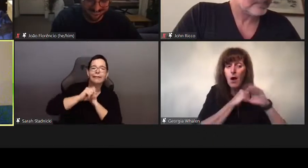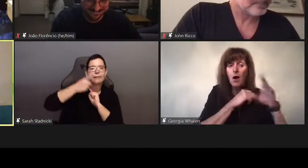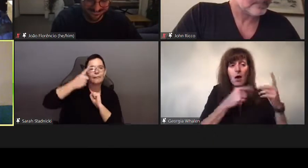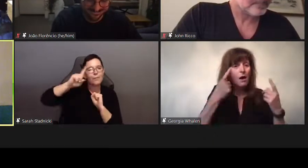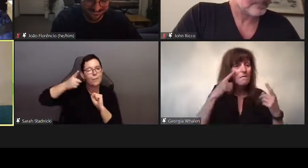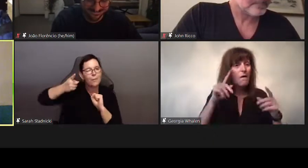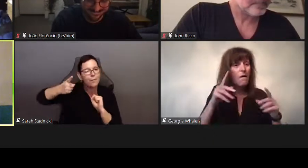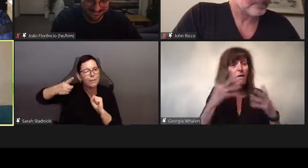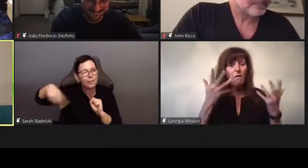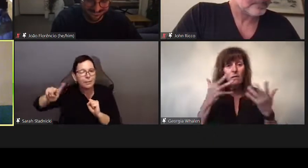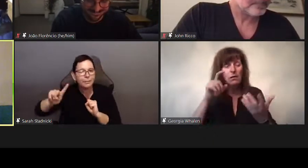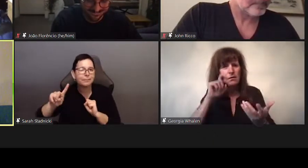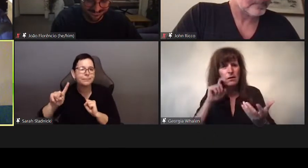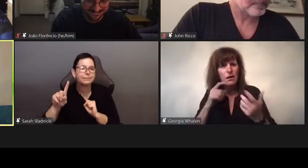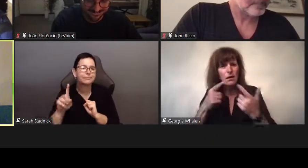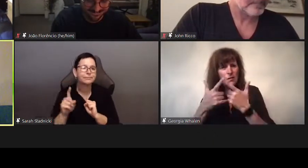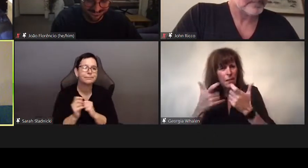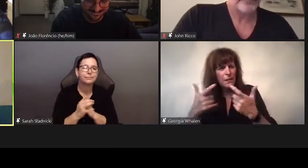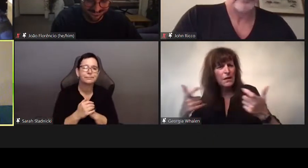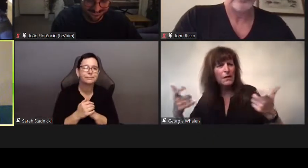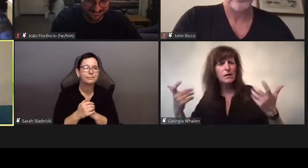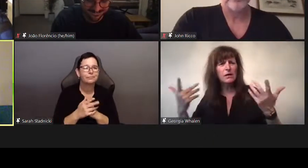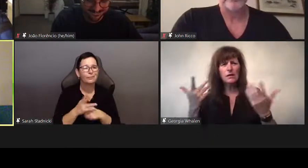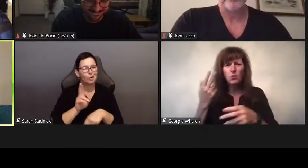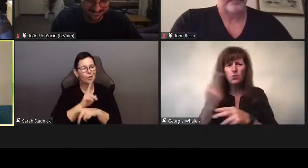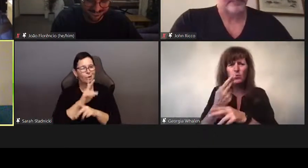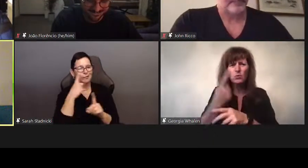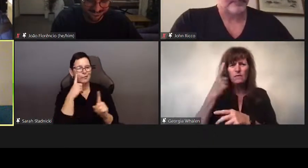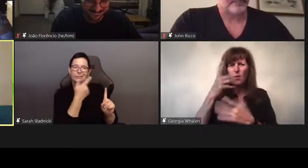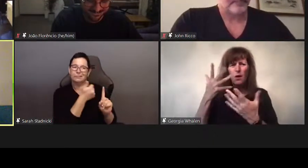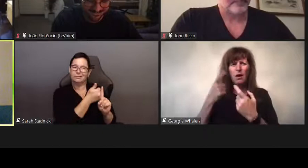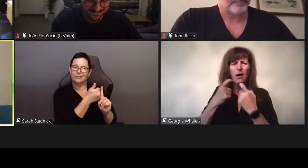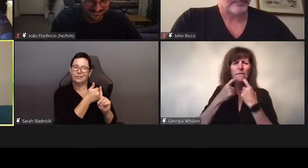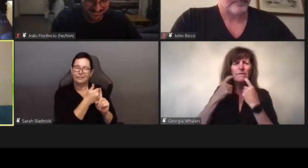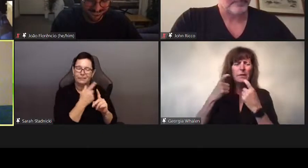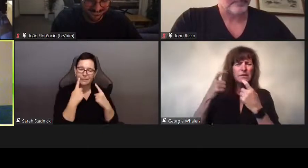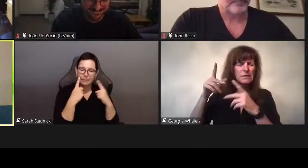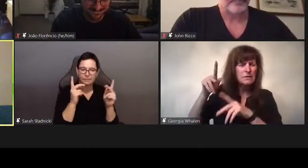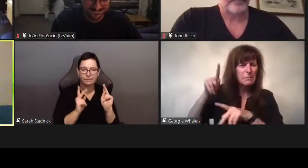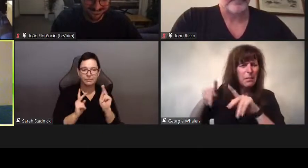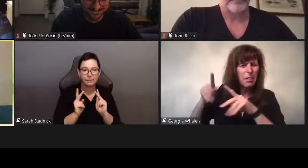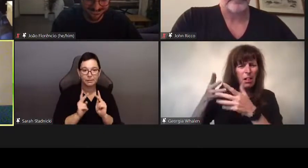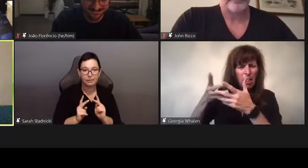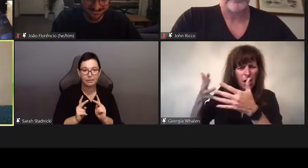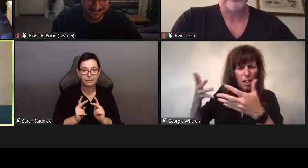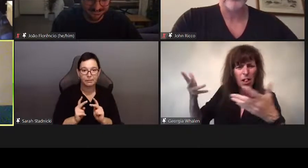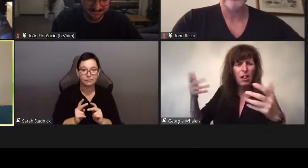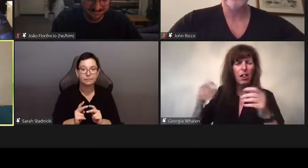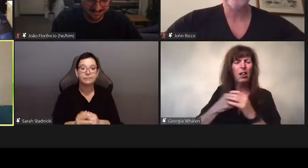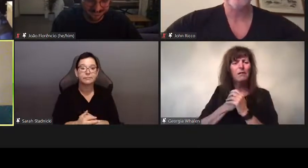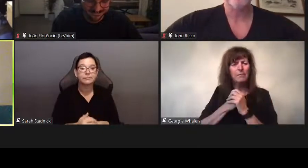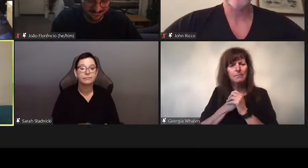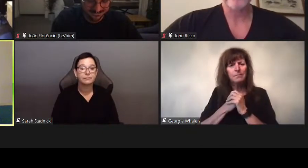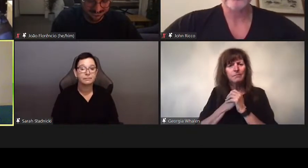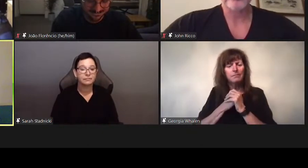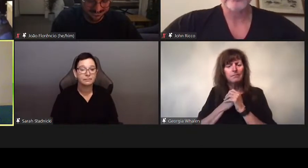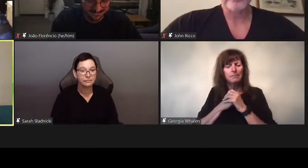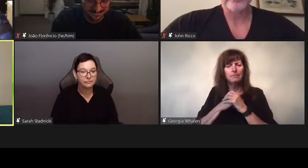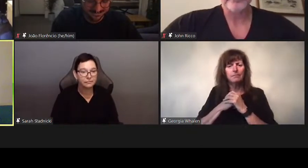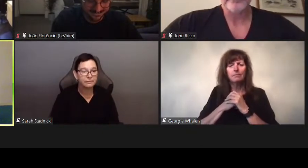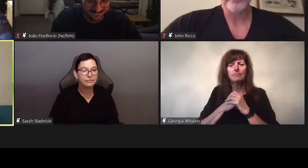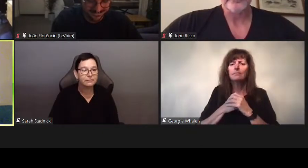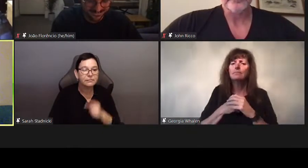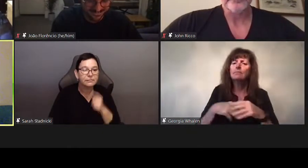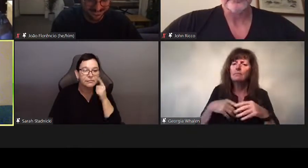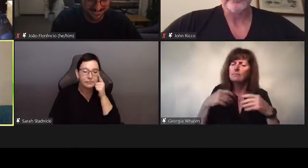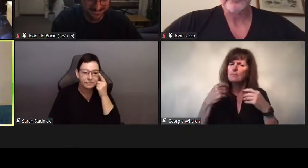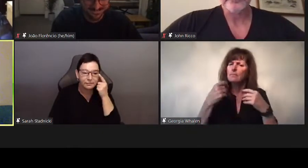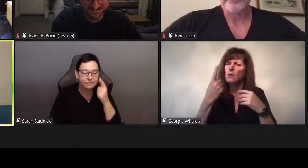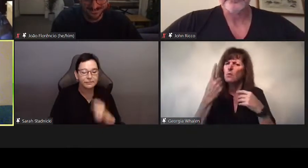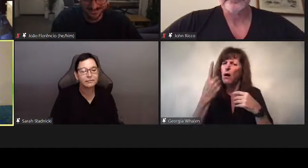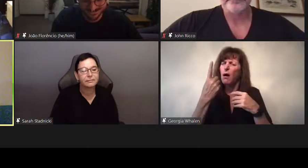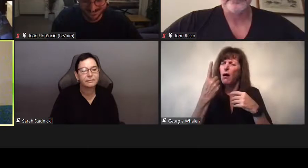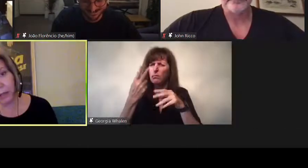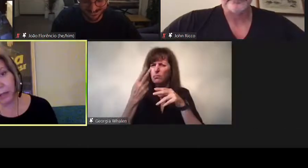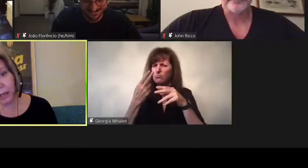It was a double insult.